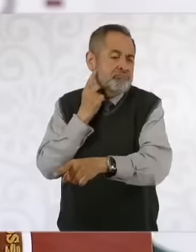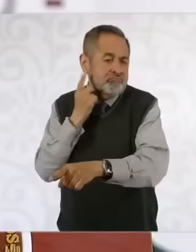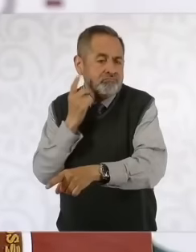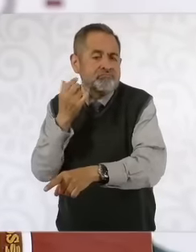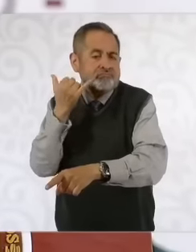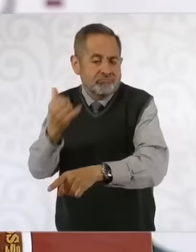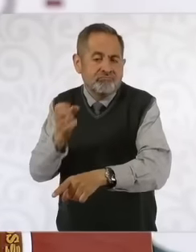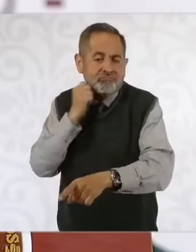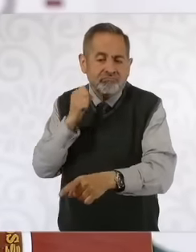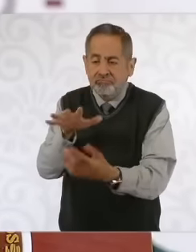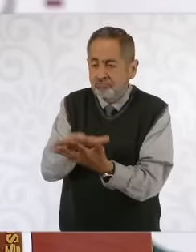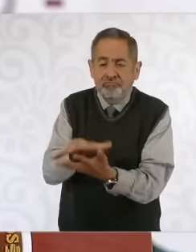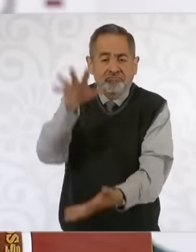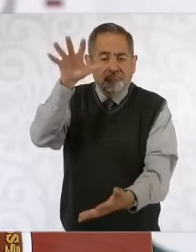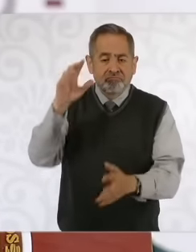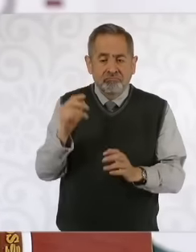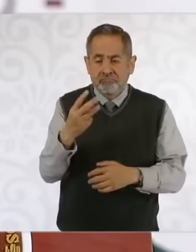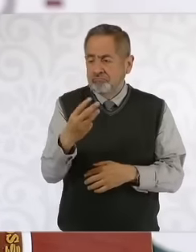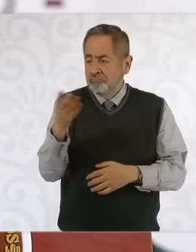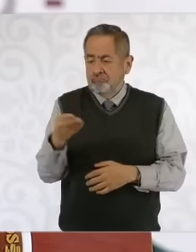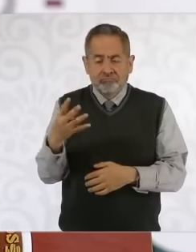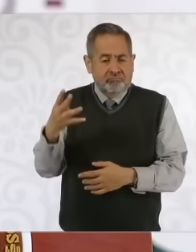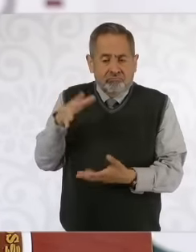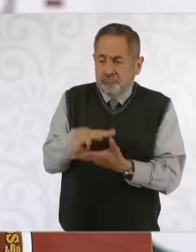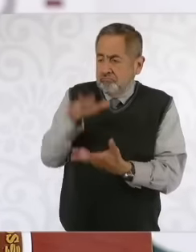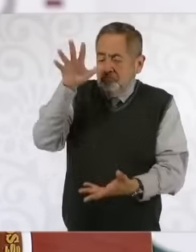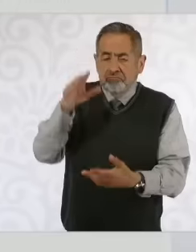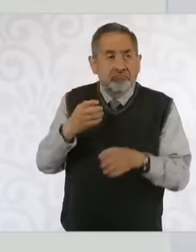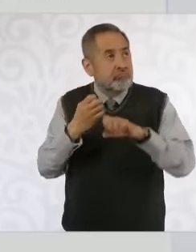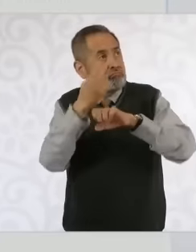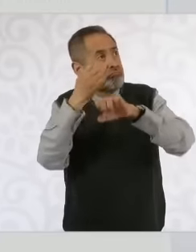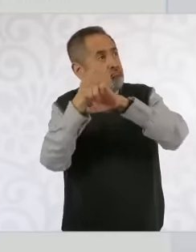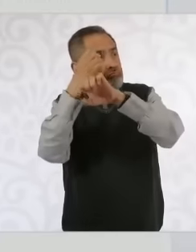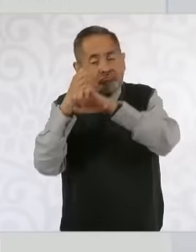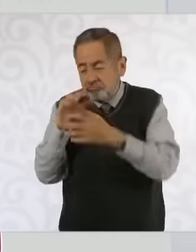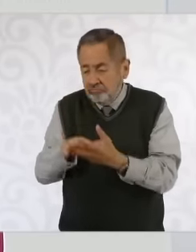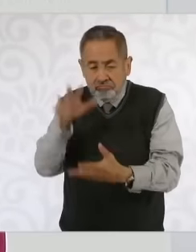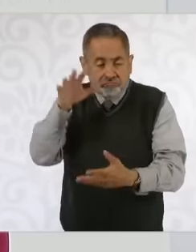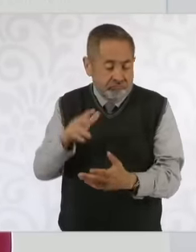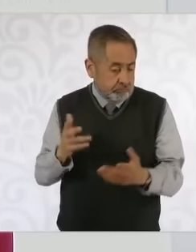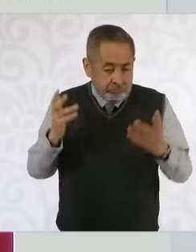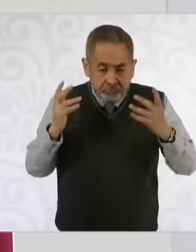, the chamber of senators and in the majority of the state and